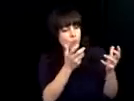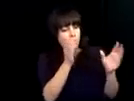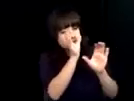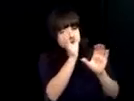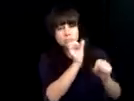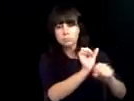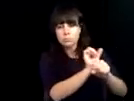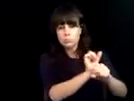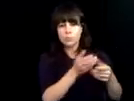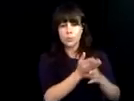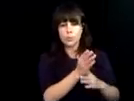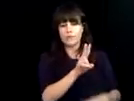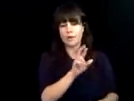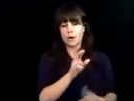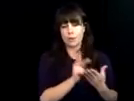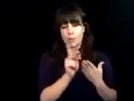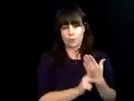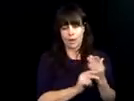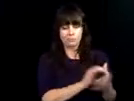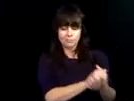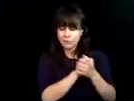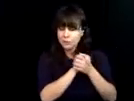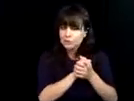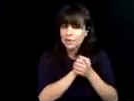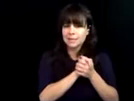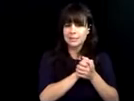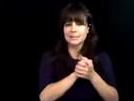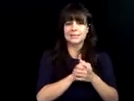. I would like to say that I'm powed of my co-workers and